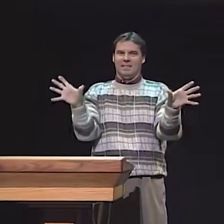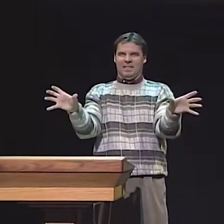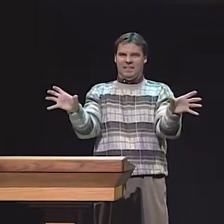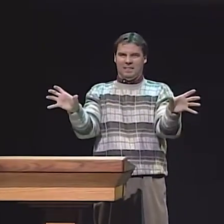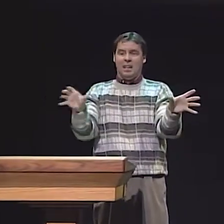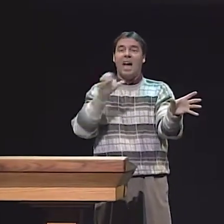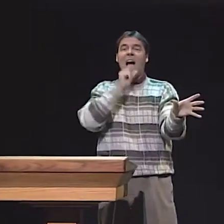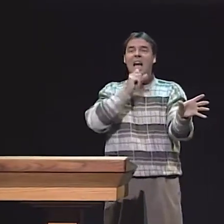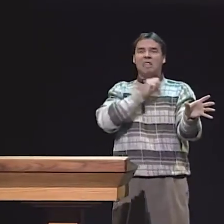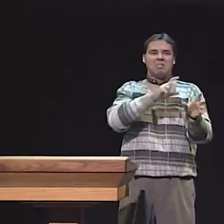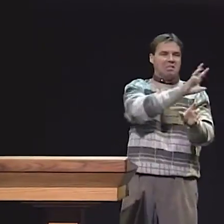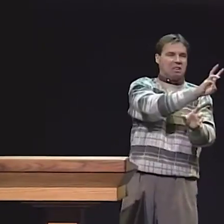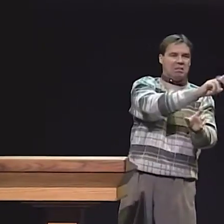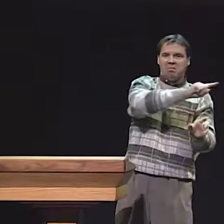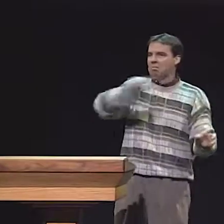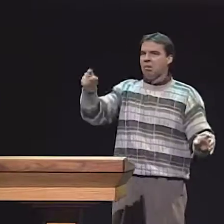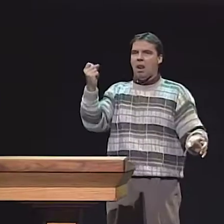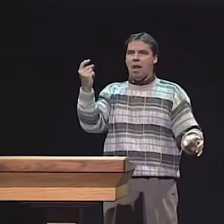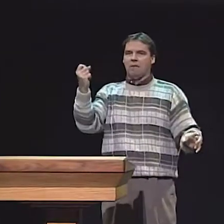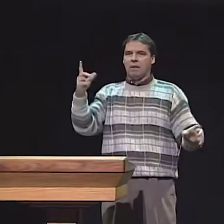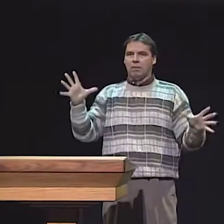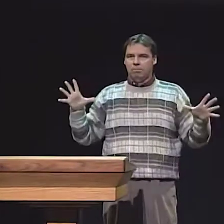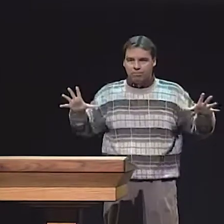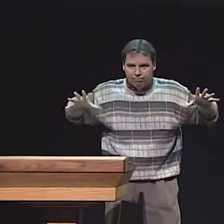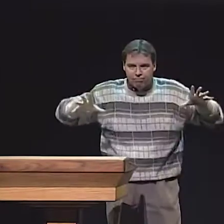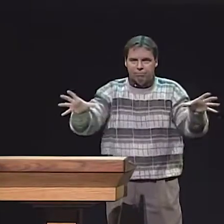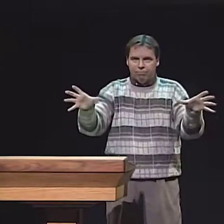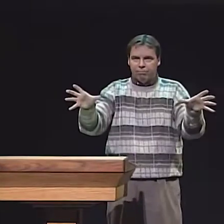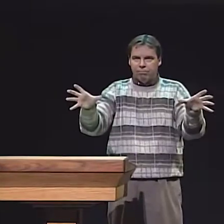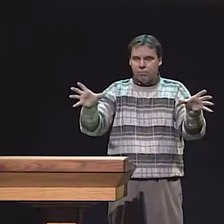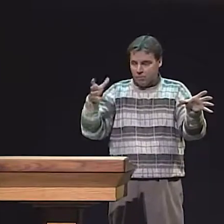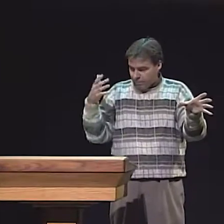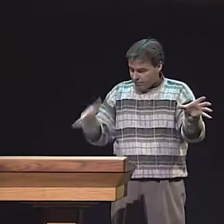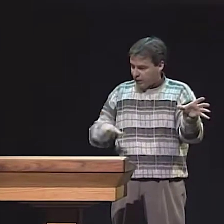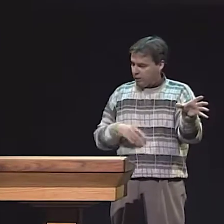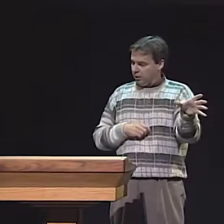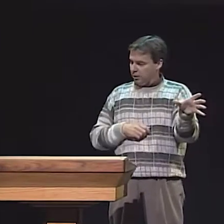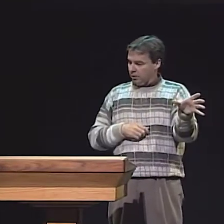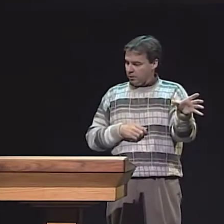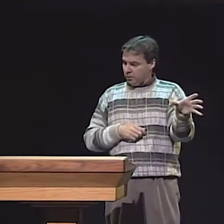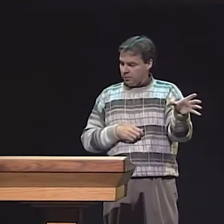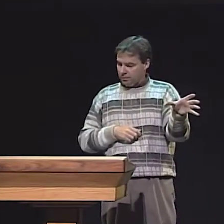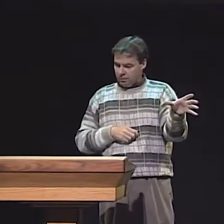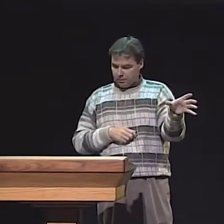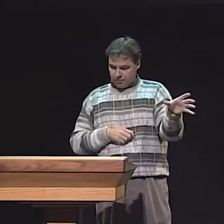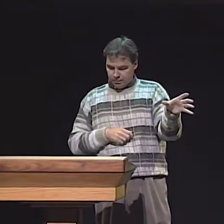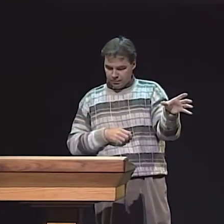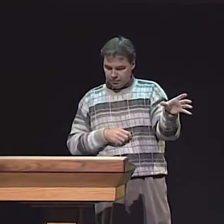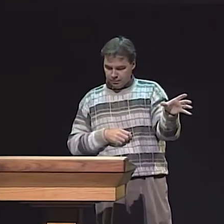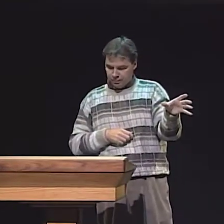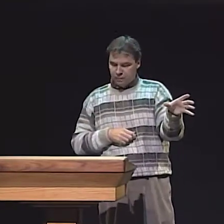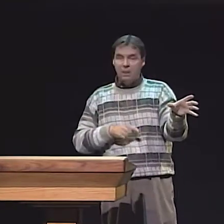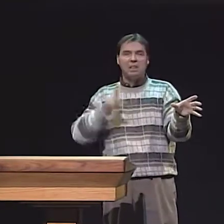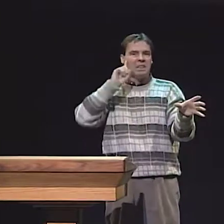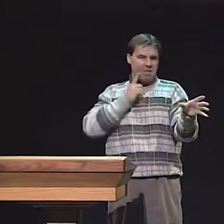WE FOCUSED ON CHILDREN IN ELEMENTARY SCHOOL IN TWO GROUPS. THE KIDS IN THE FIRST CLASS WERE